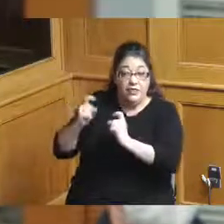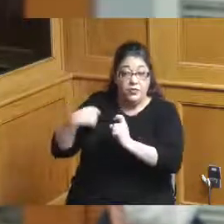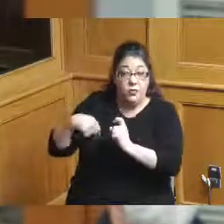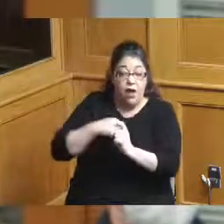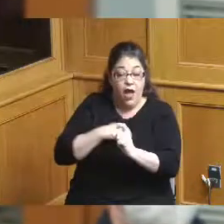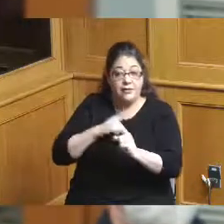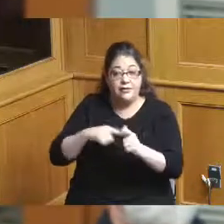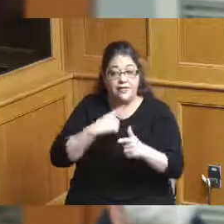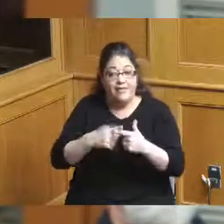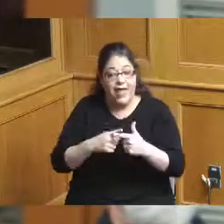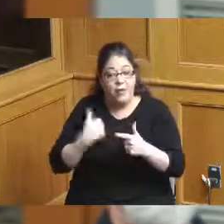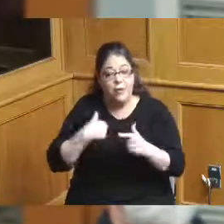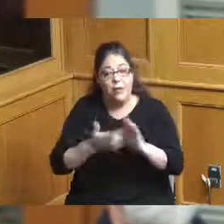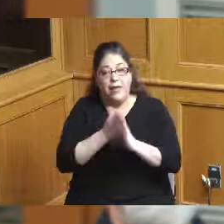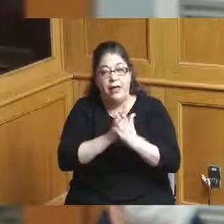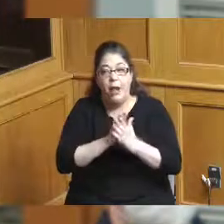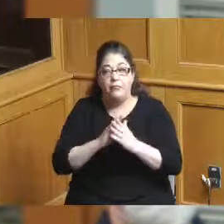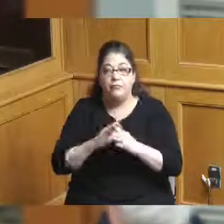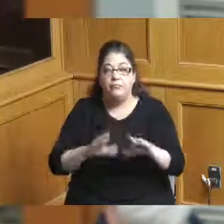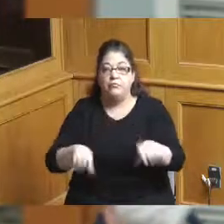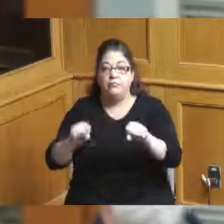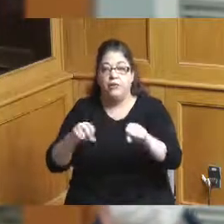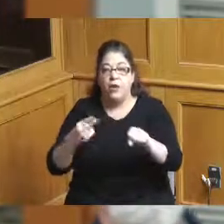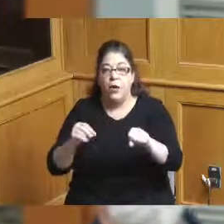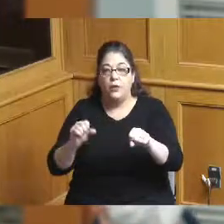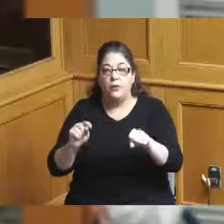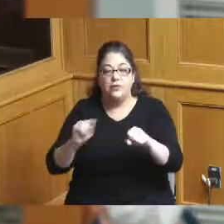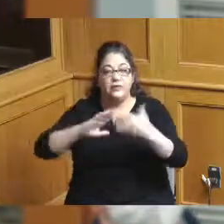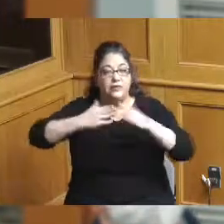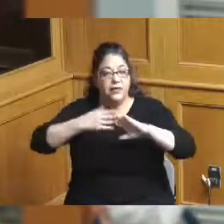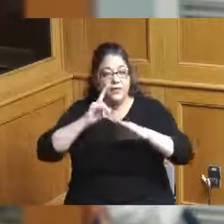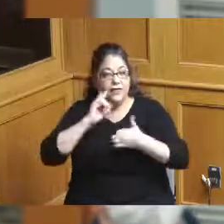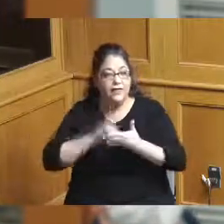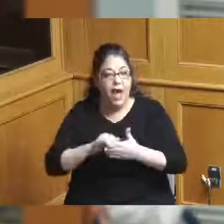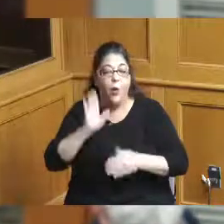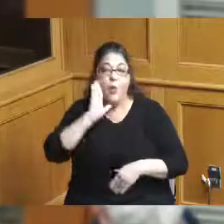is a host city we want them to know that we will have more hotel rooms then so I just want to